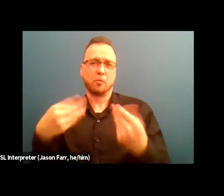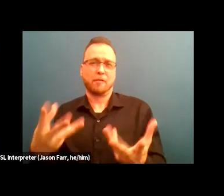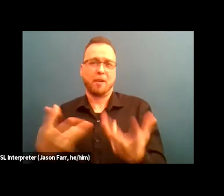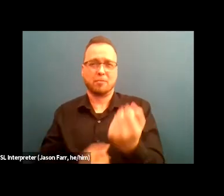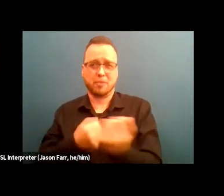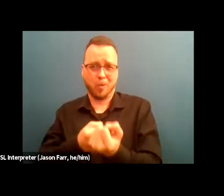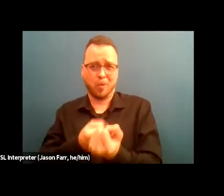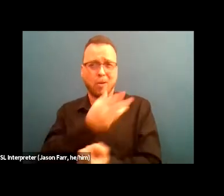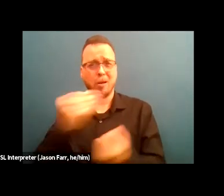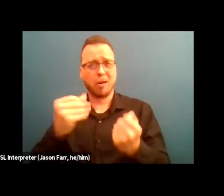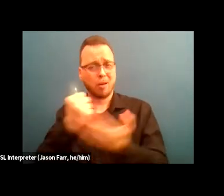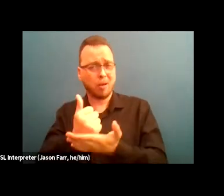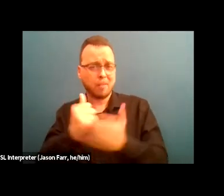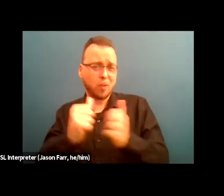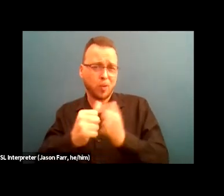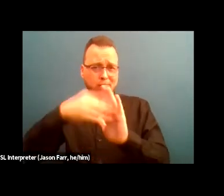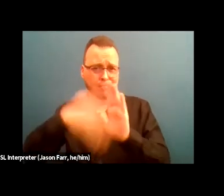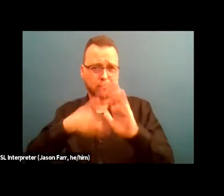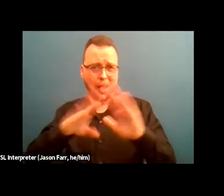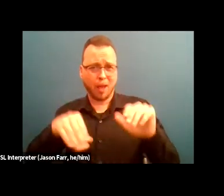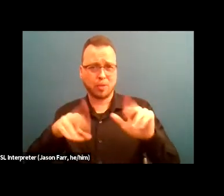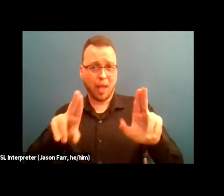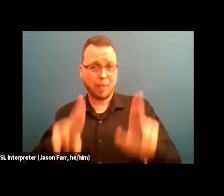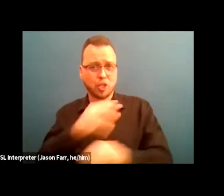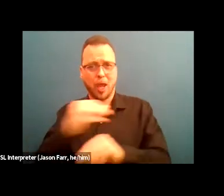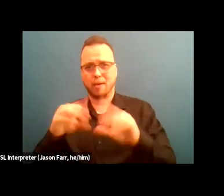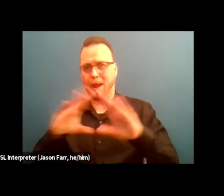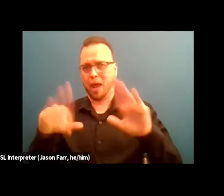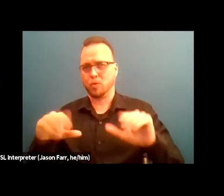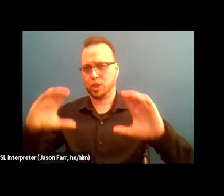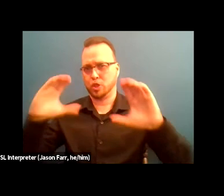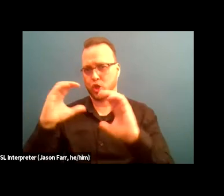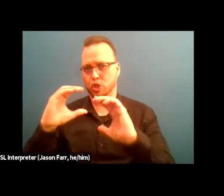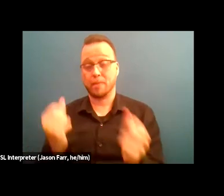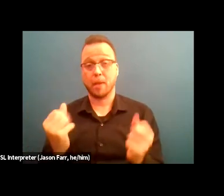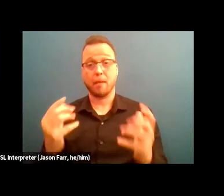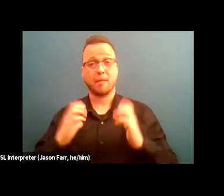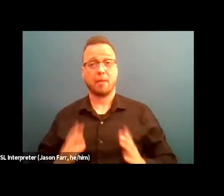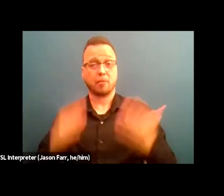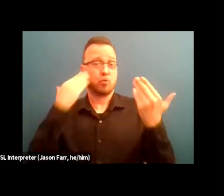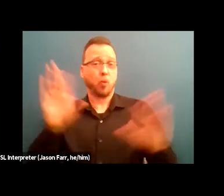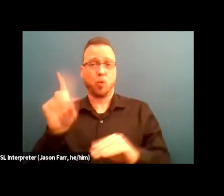and help with the housing applications and housing search. A lot of clients, they don't know where to begin when they're looking for housing,